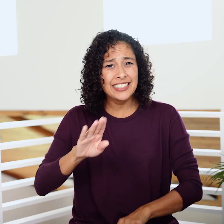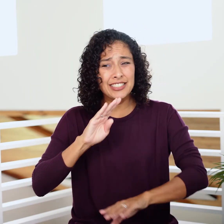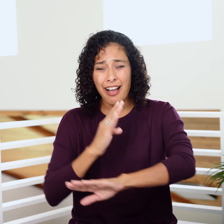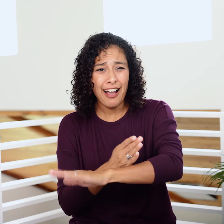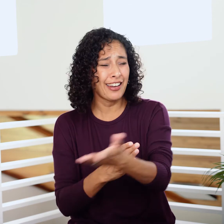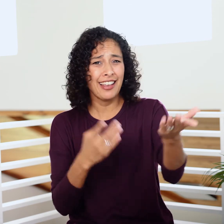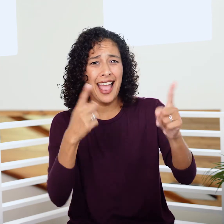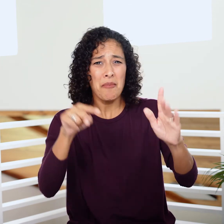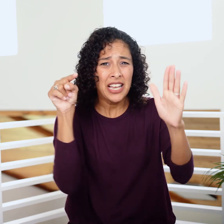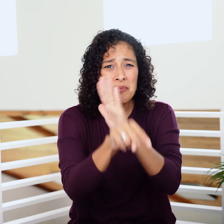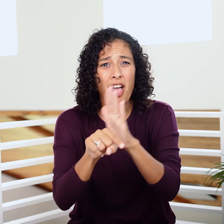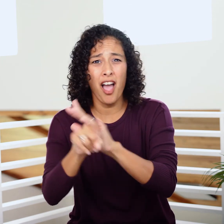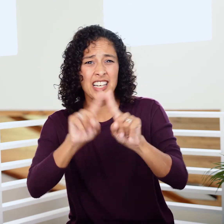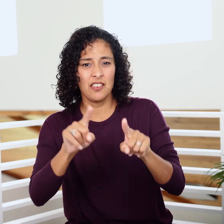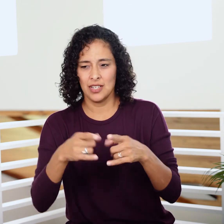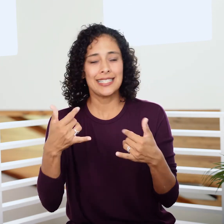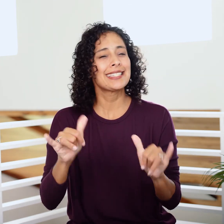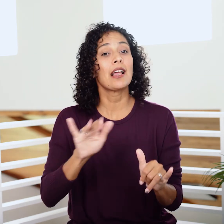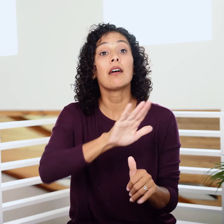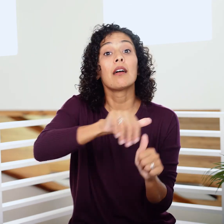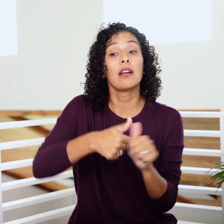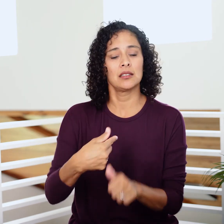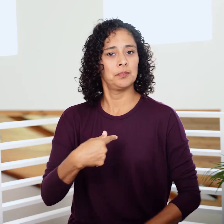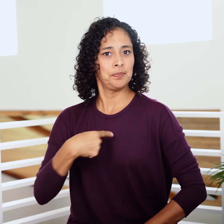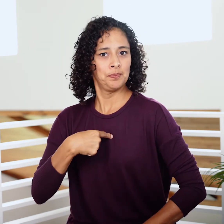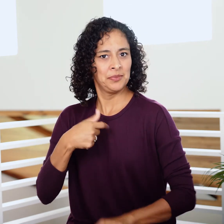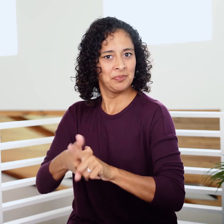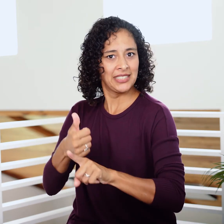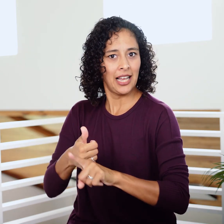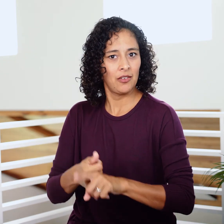to the slaughter is still self-focused.